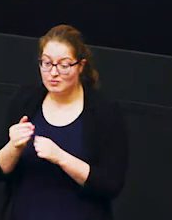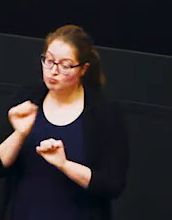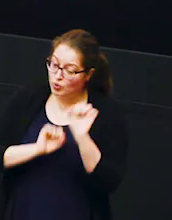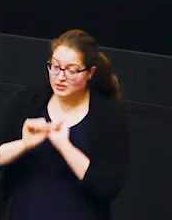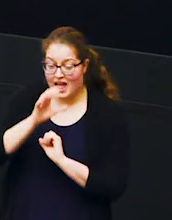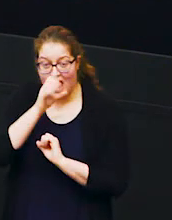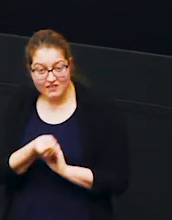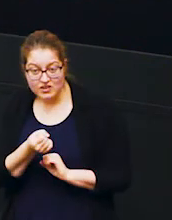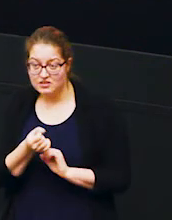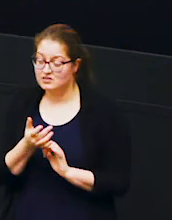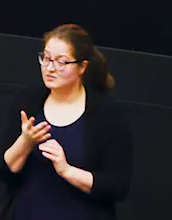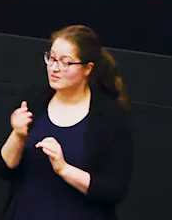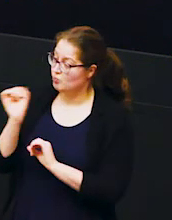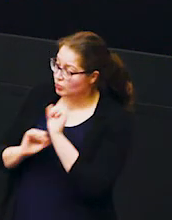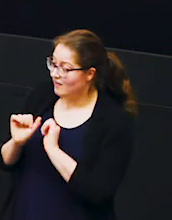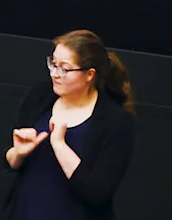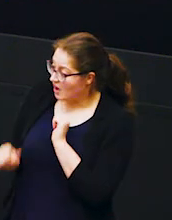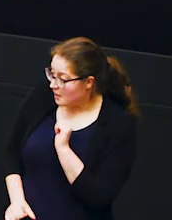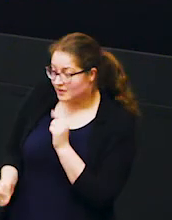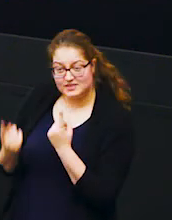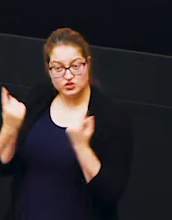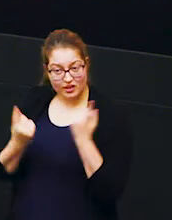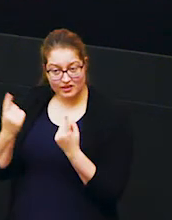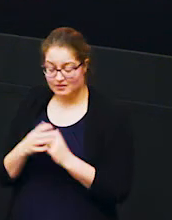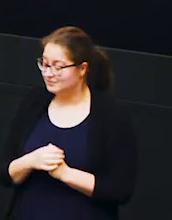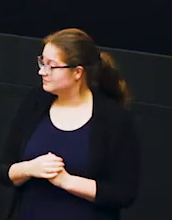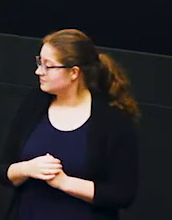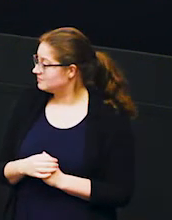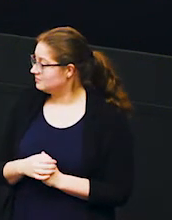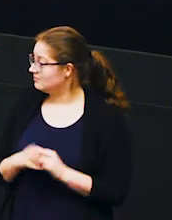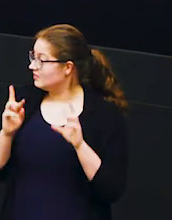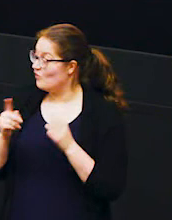and it protects the farmers from the elephants and hopefully everyone is happy as a result